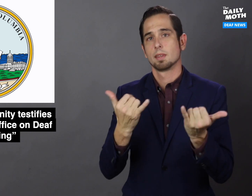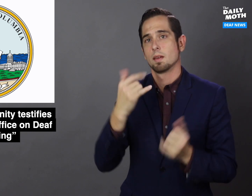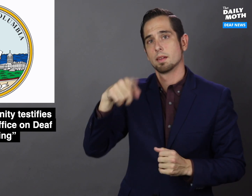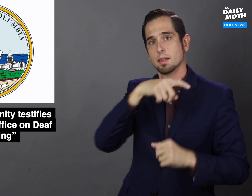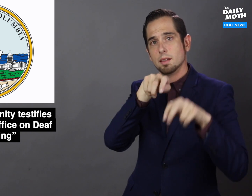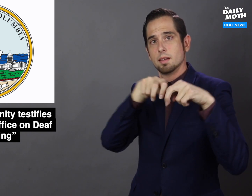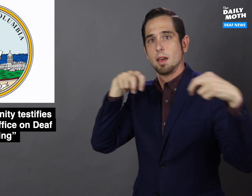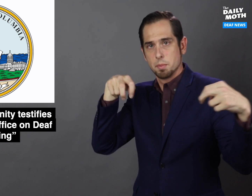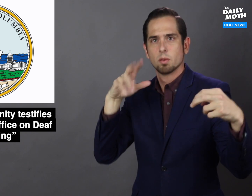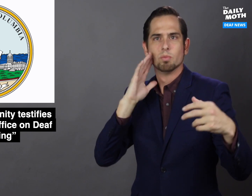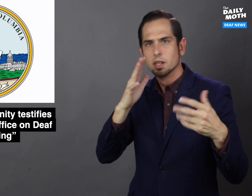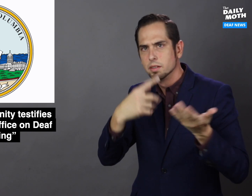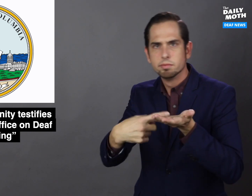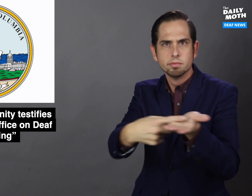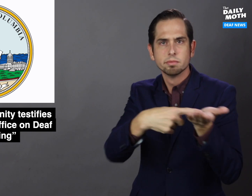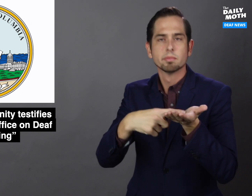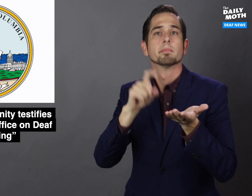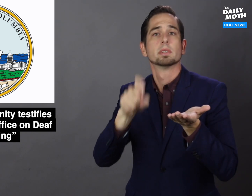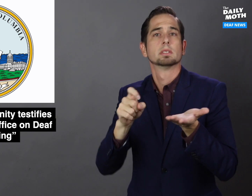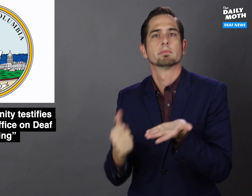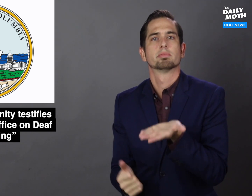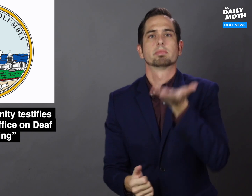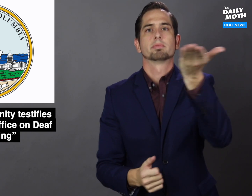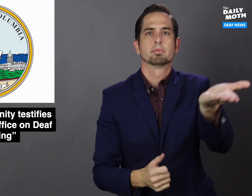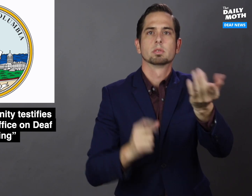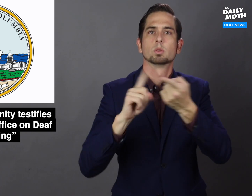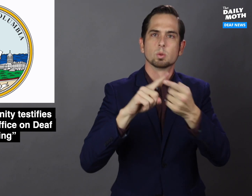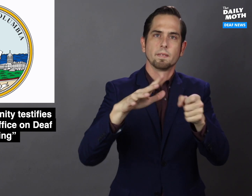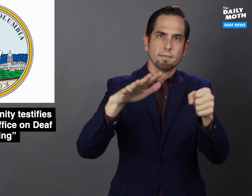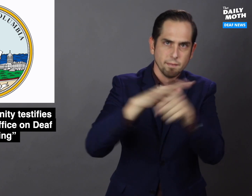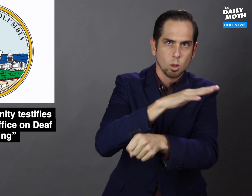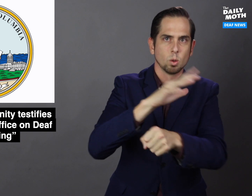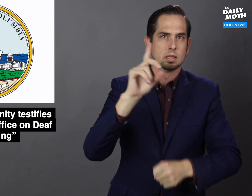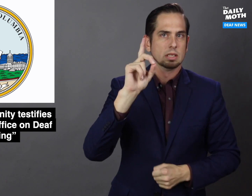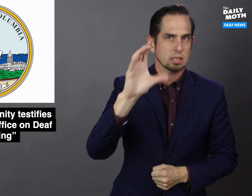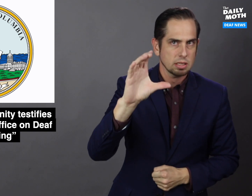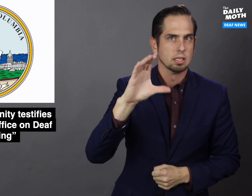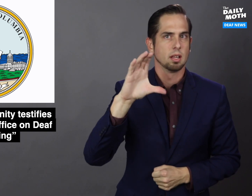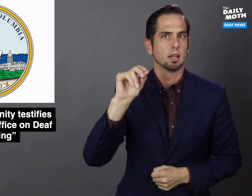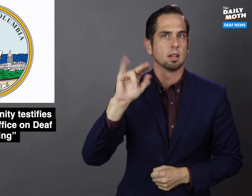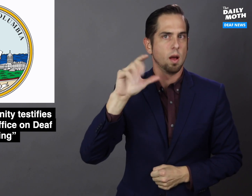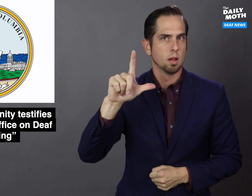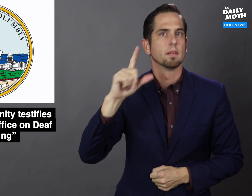The committee will have to bring it to the full DC Council